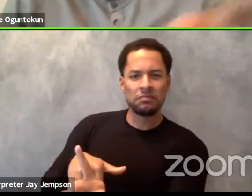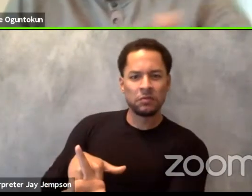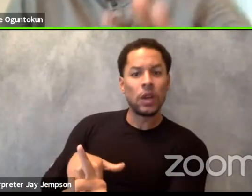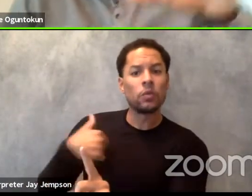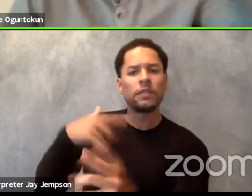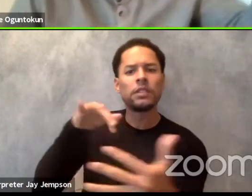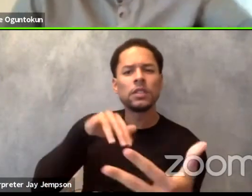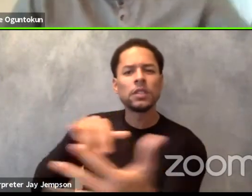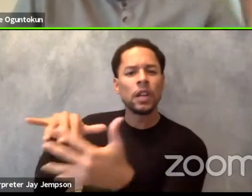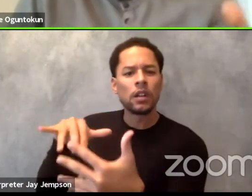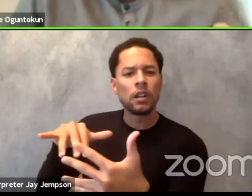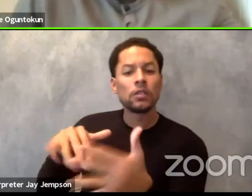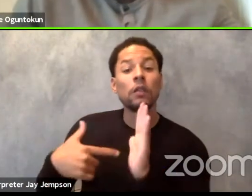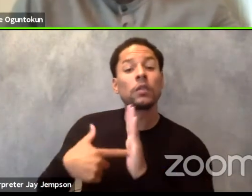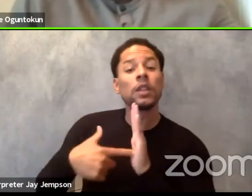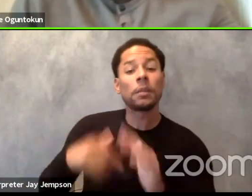there's a Shakespeare play you take there.